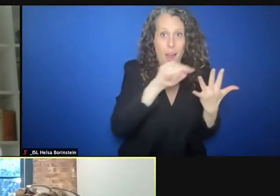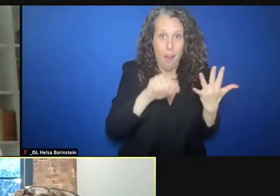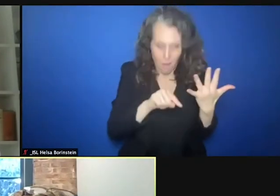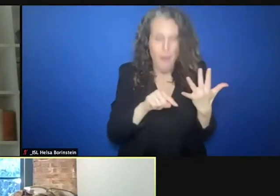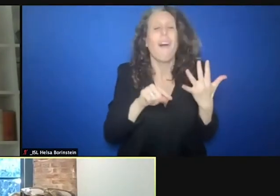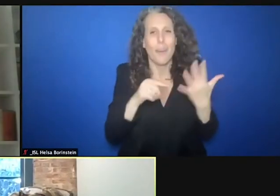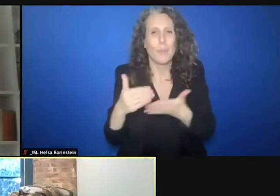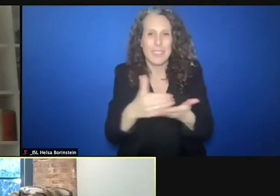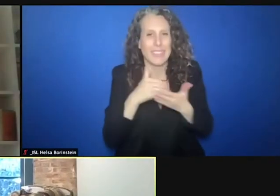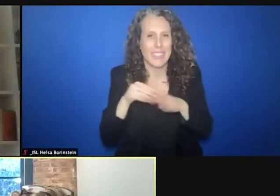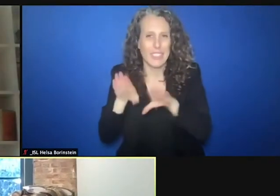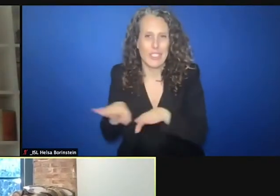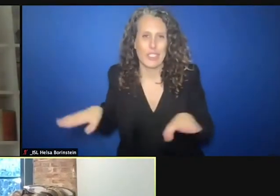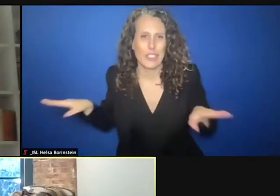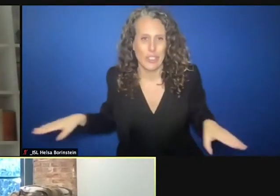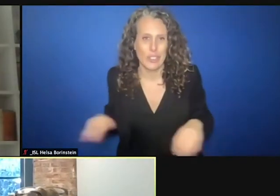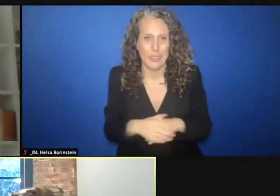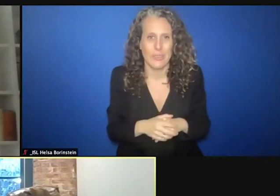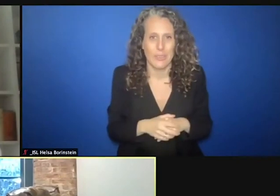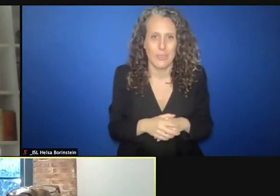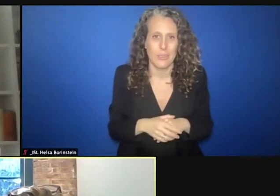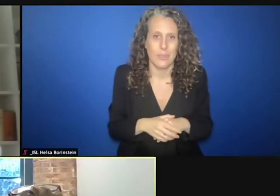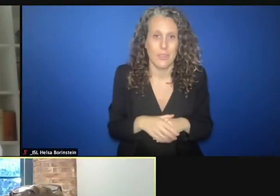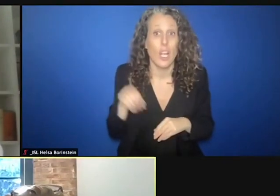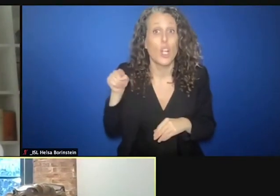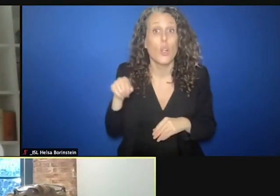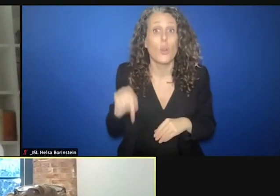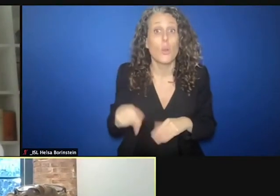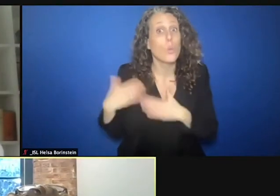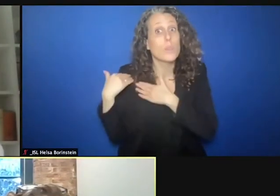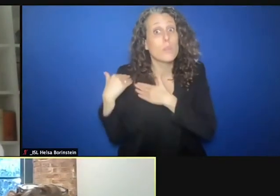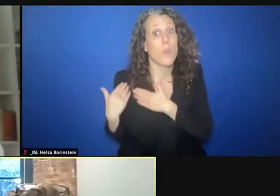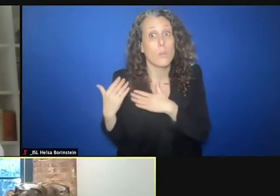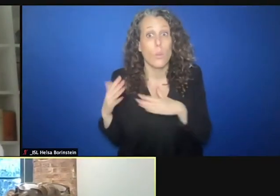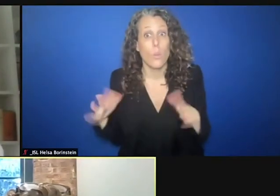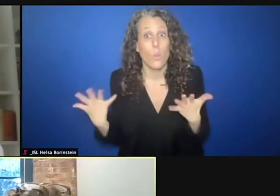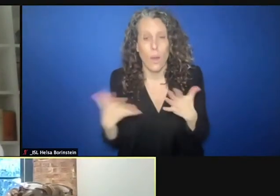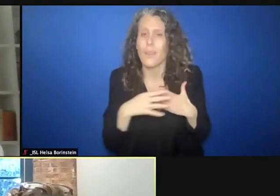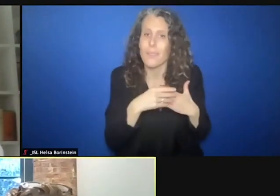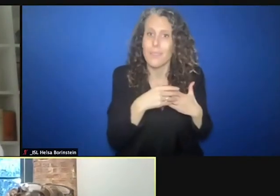protection area of responsibility is well placed to lead efforts on the centrality of protection